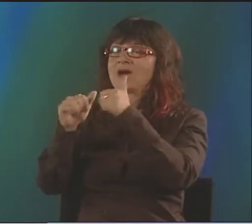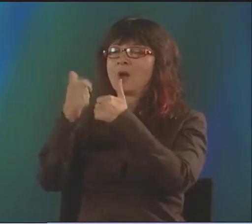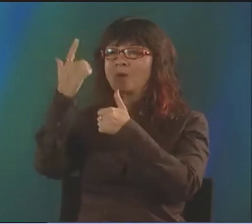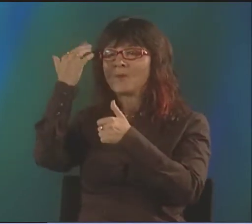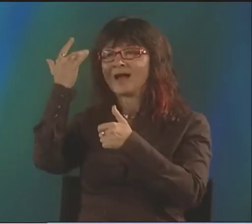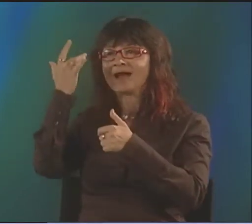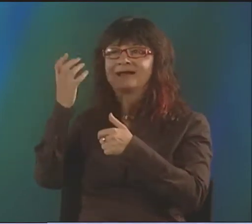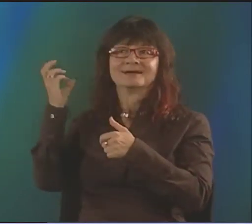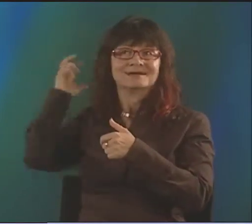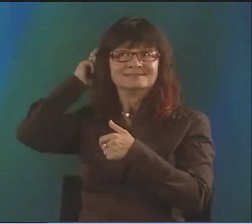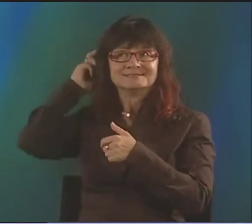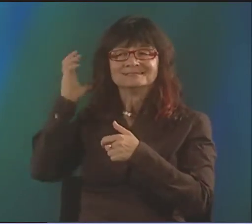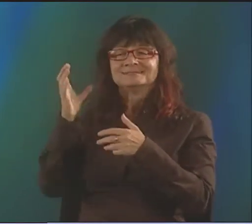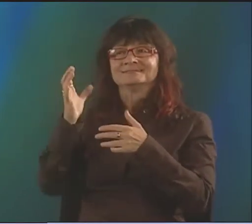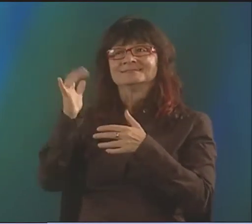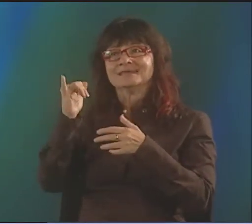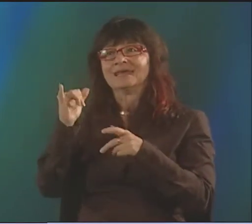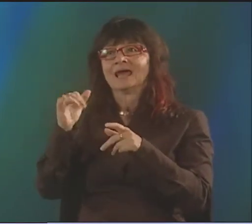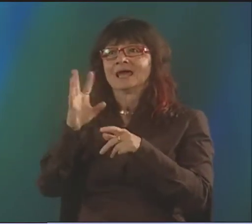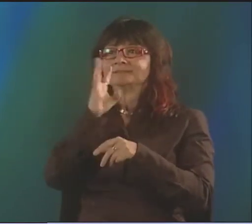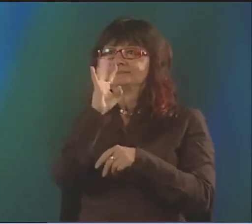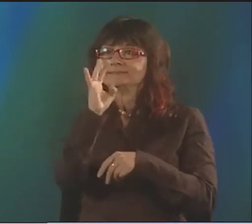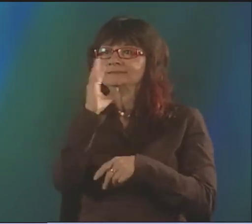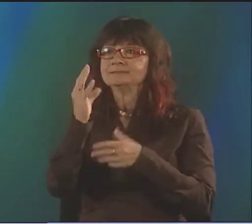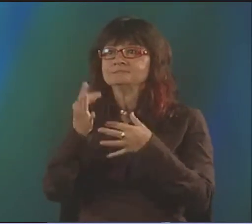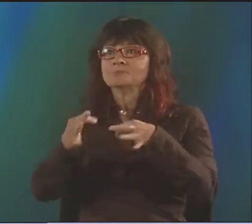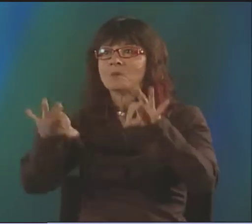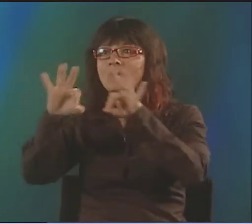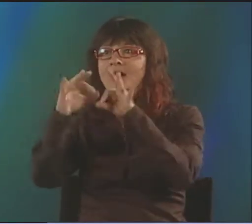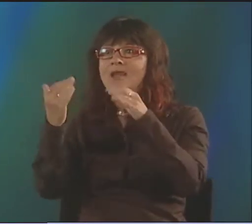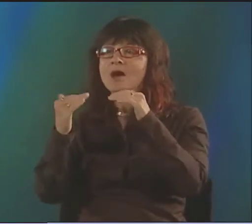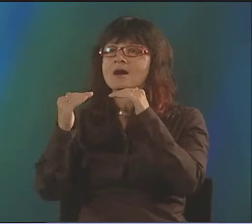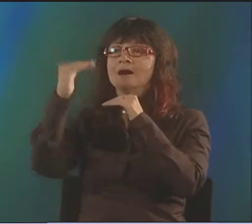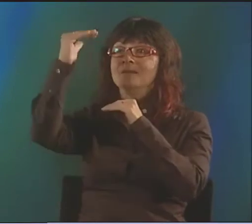AND I FEEL THOSE NUANCES ARE BEING LOST SOMEHOW.